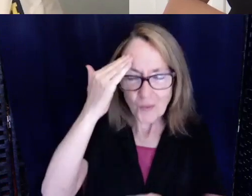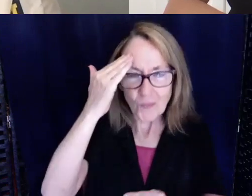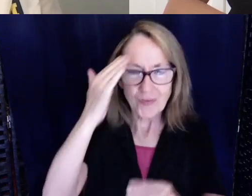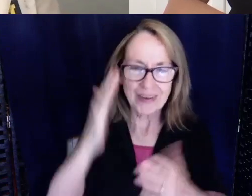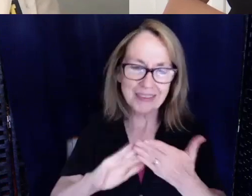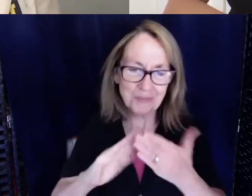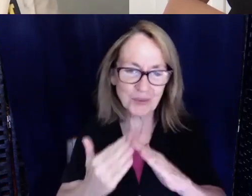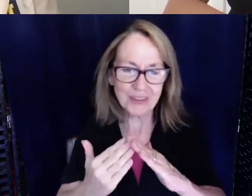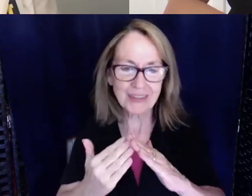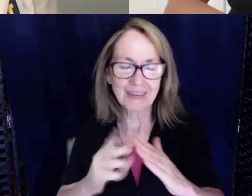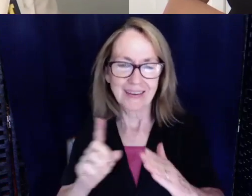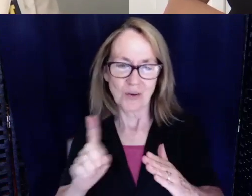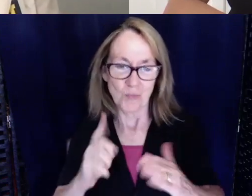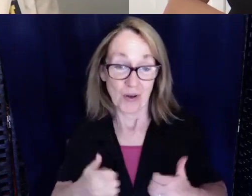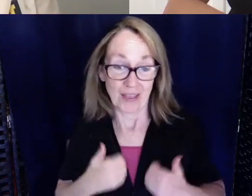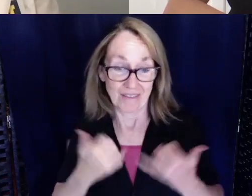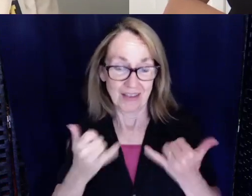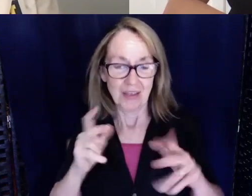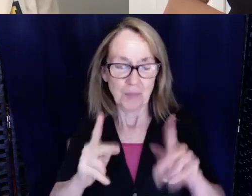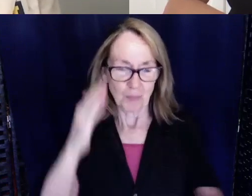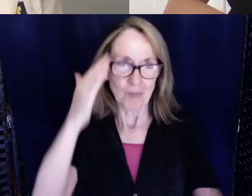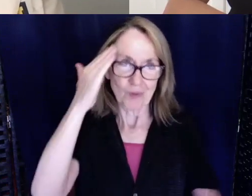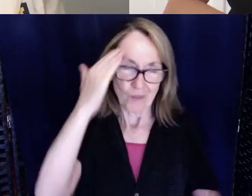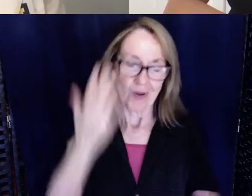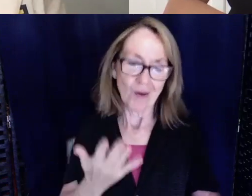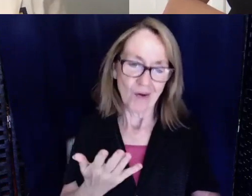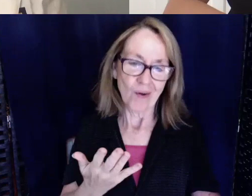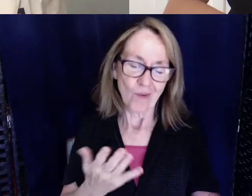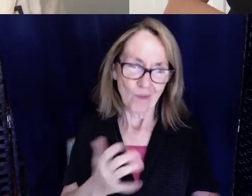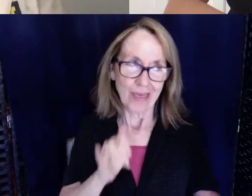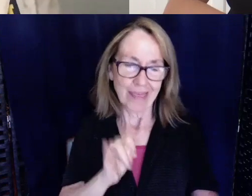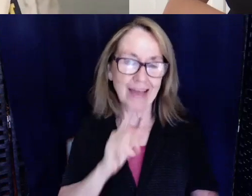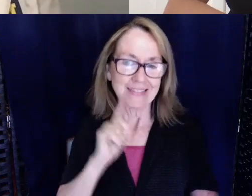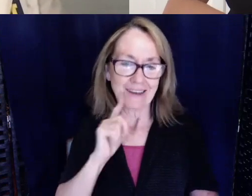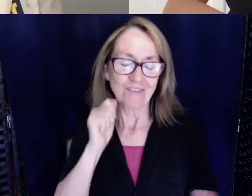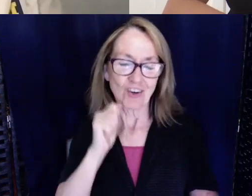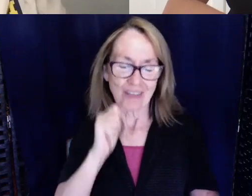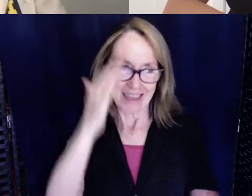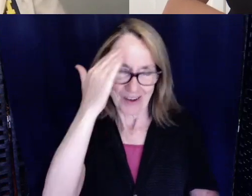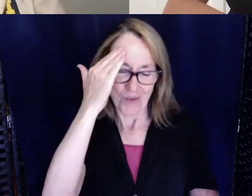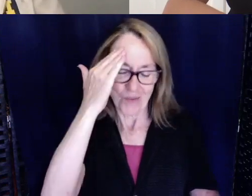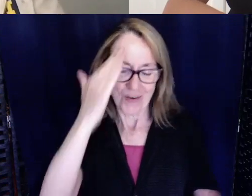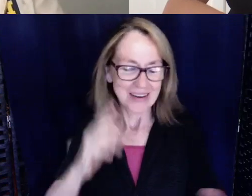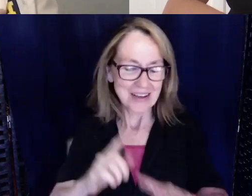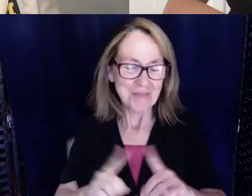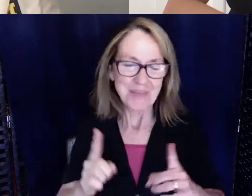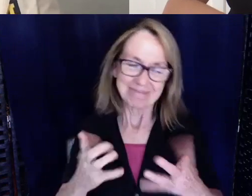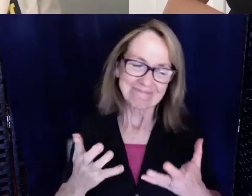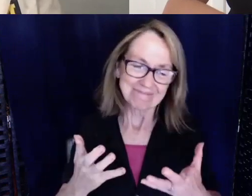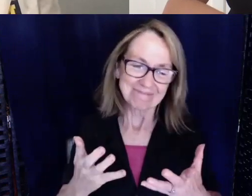live right now because people know how oh, she's that deaf girl. But anyway, so I tried that medical